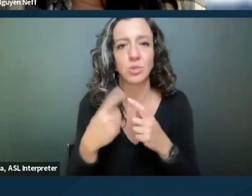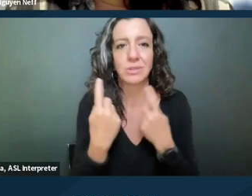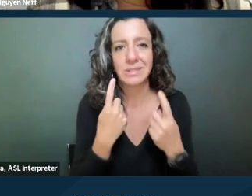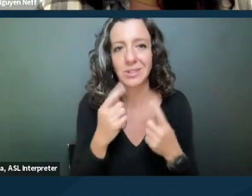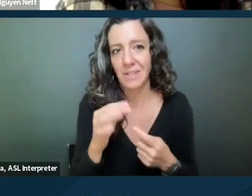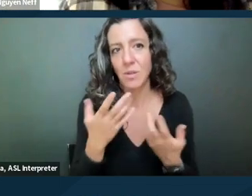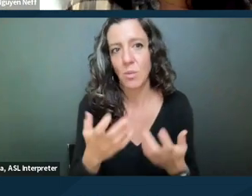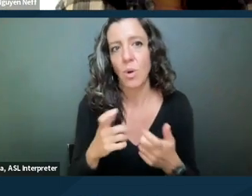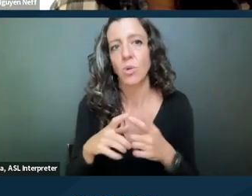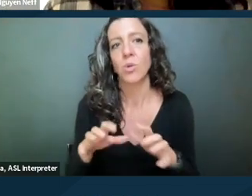in an unlawful detainer.